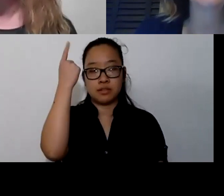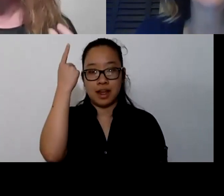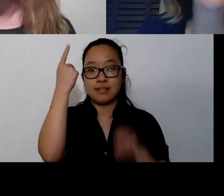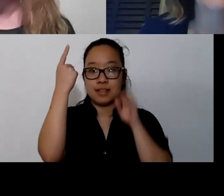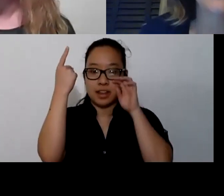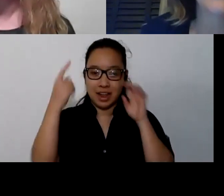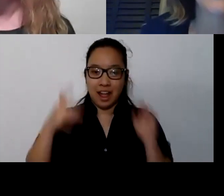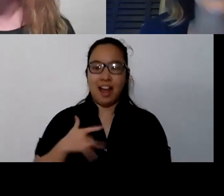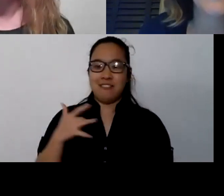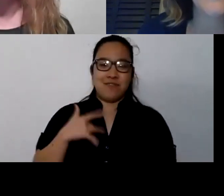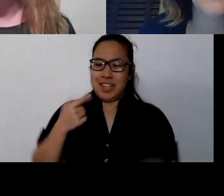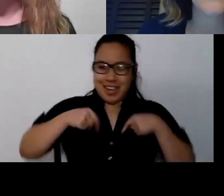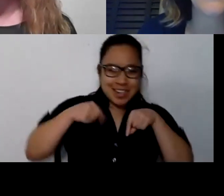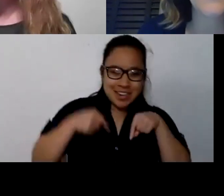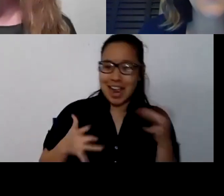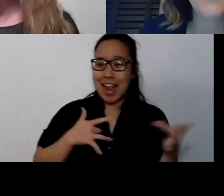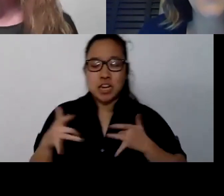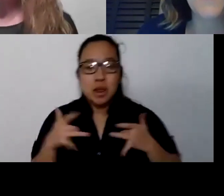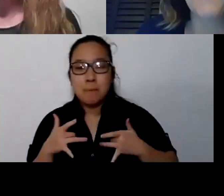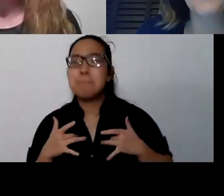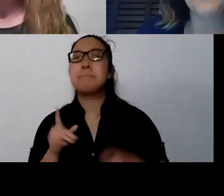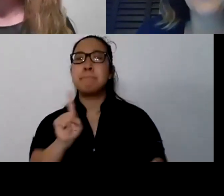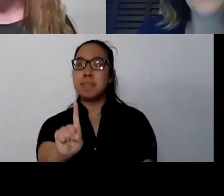I'm having a normal response. My body is doing its job.